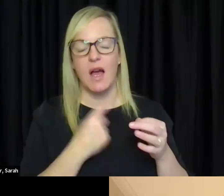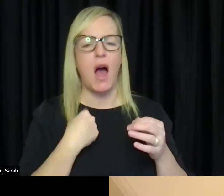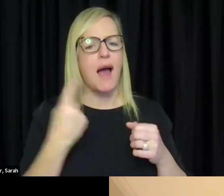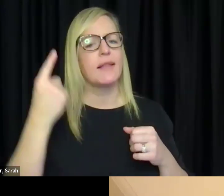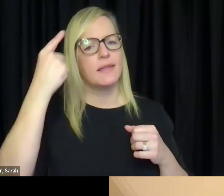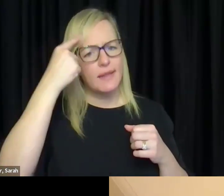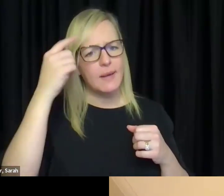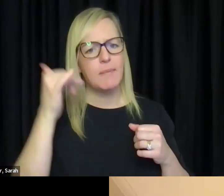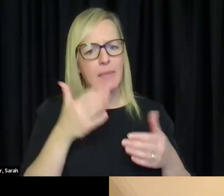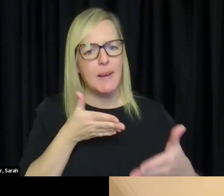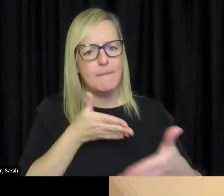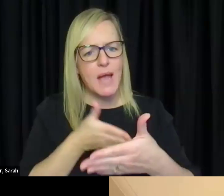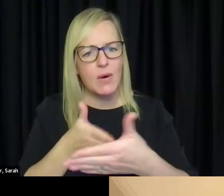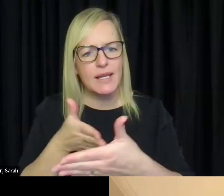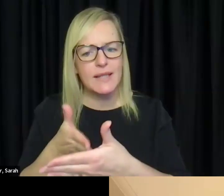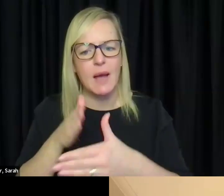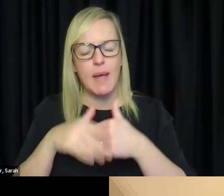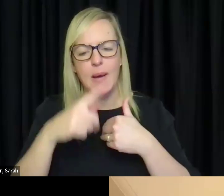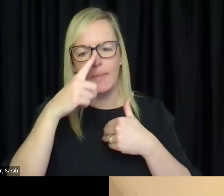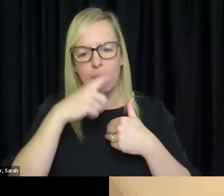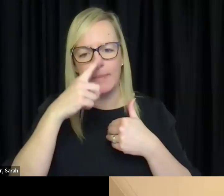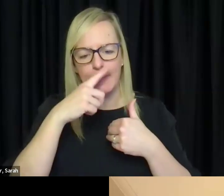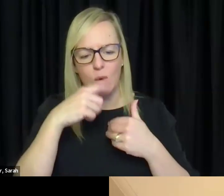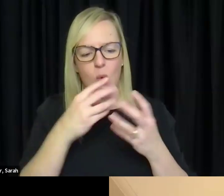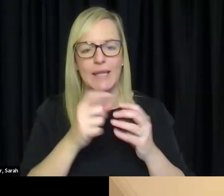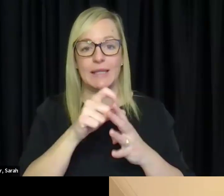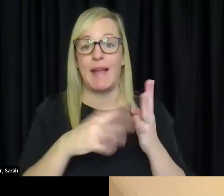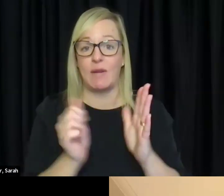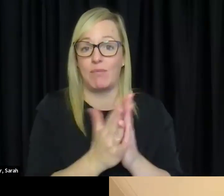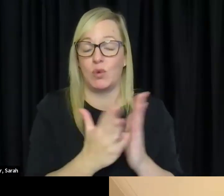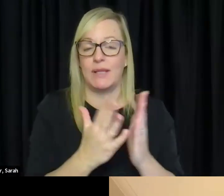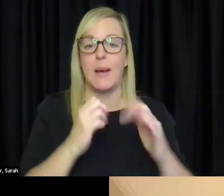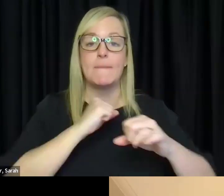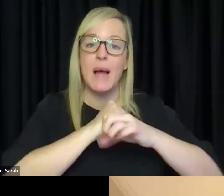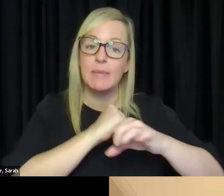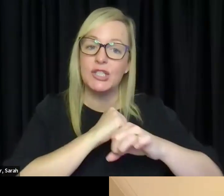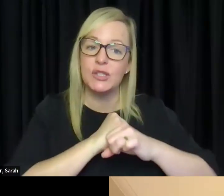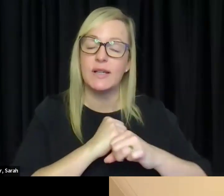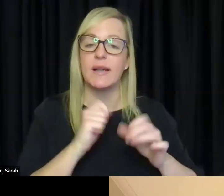getting books about disability published, like publishers might not think there is market for